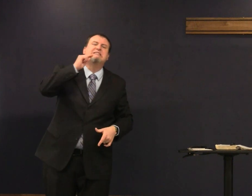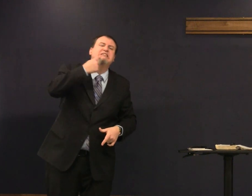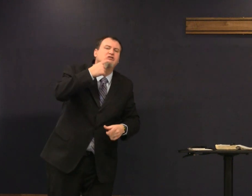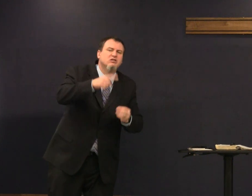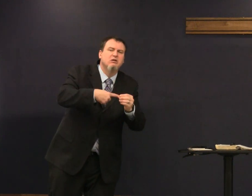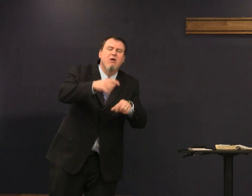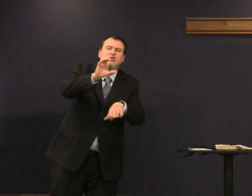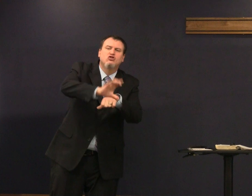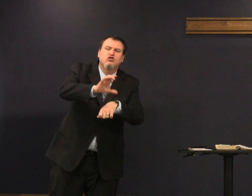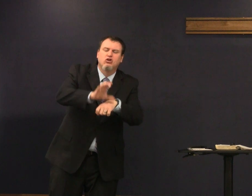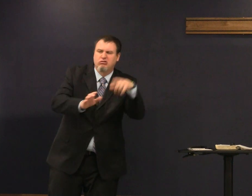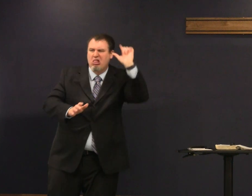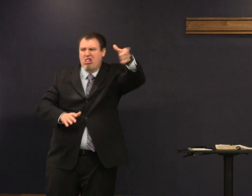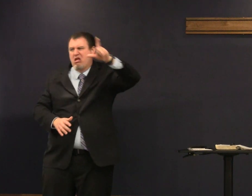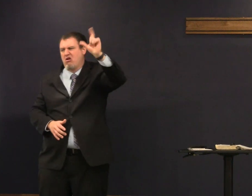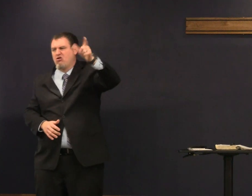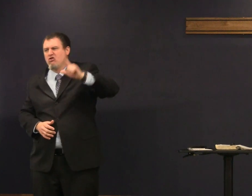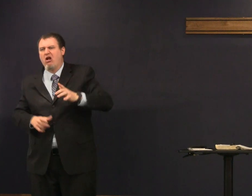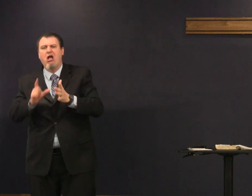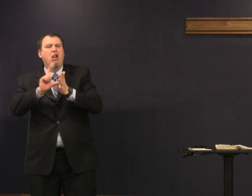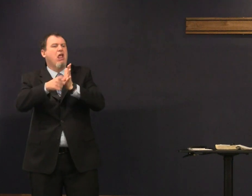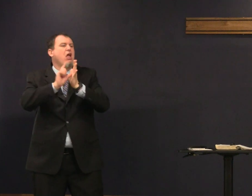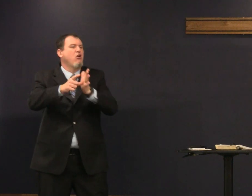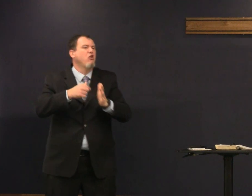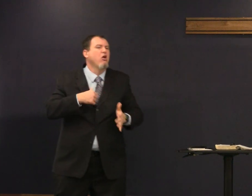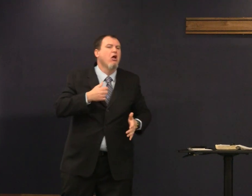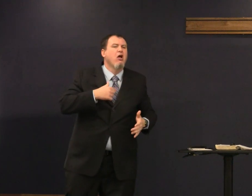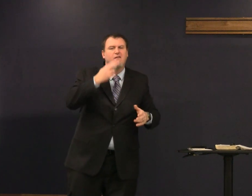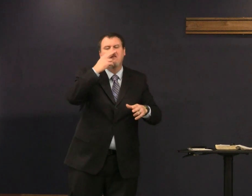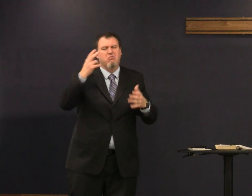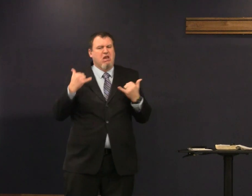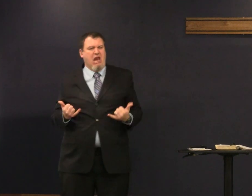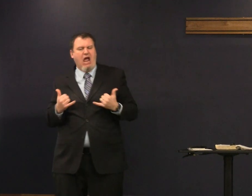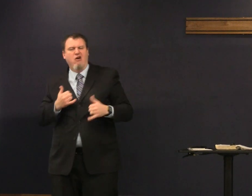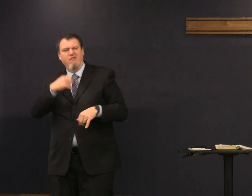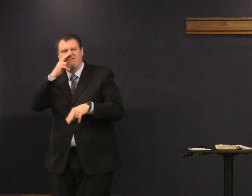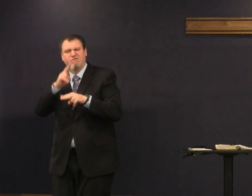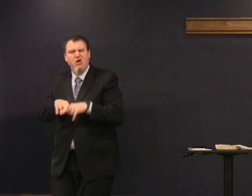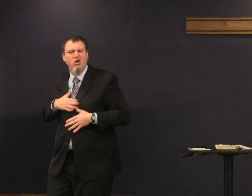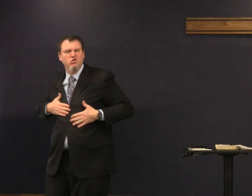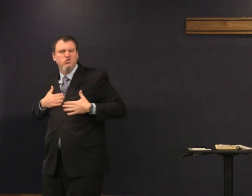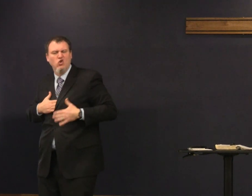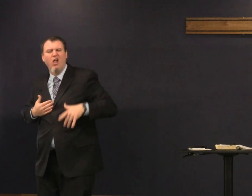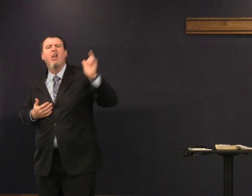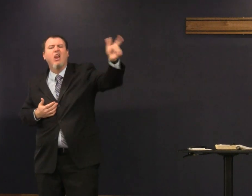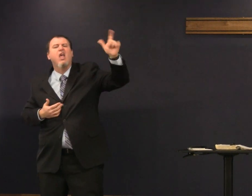I'll do it later I'll get serious about church later right now I'm having fun